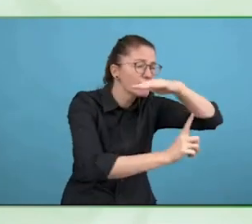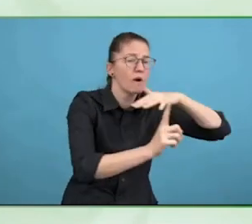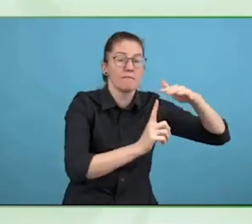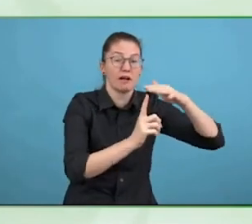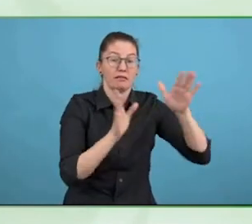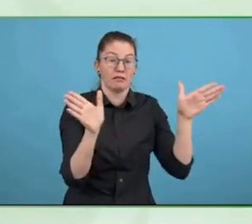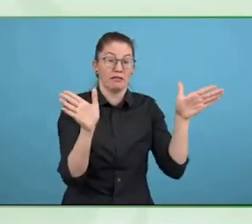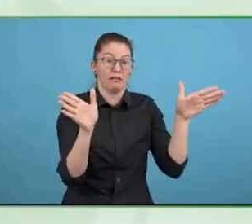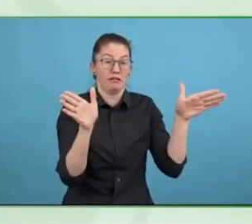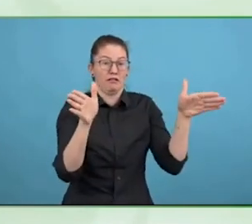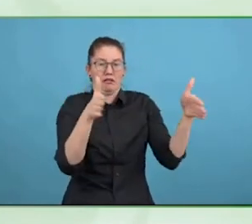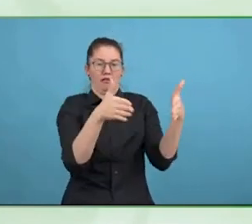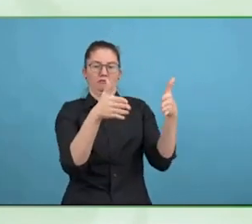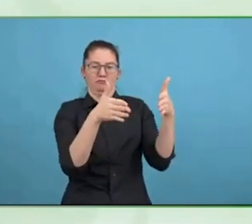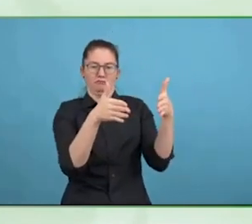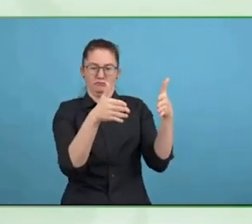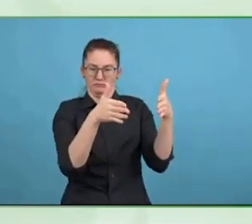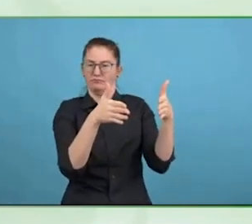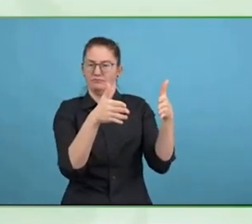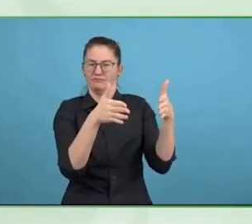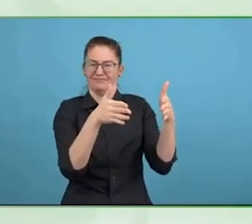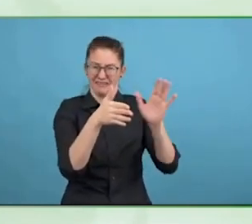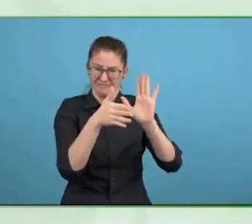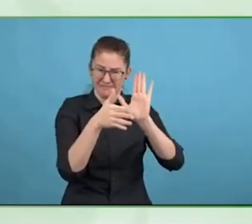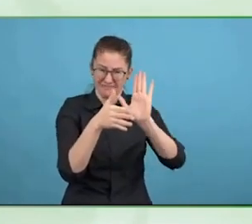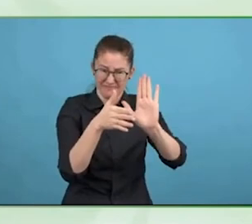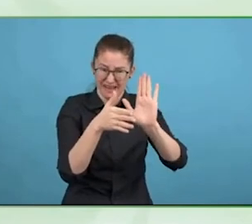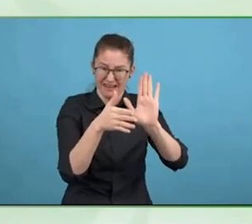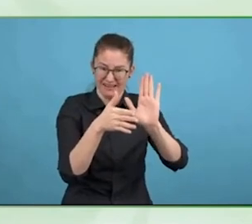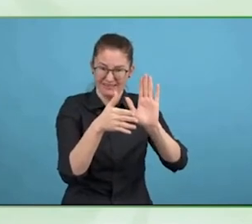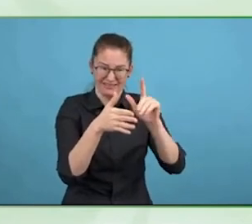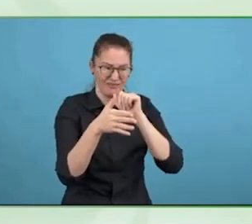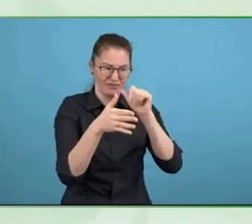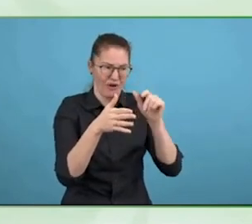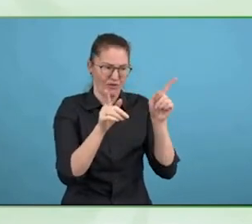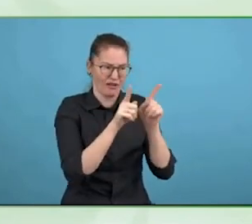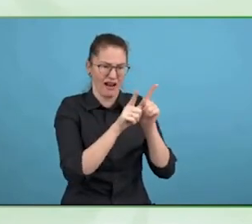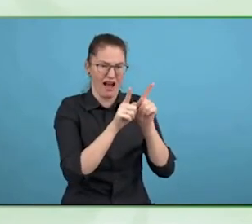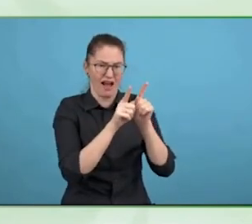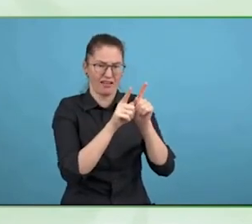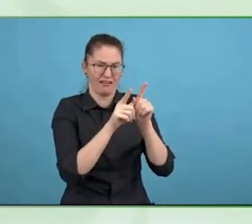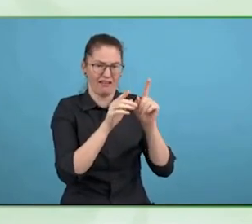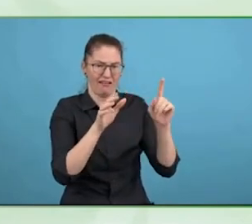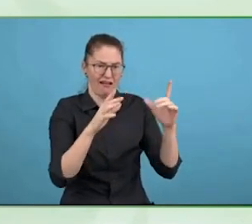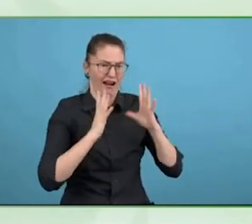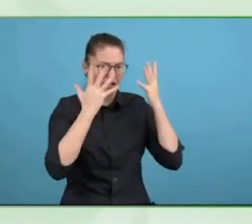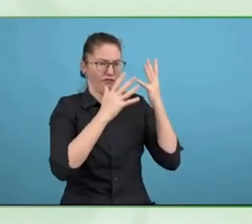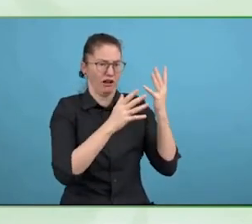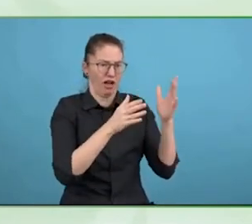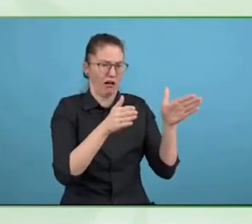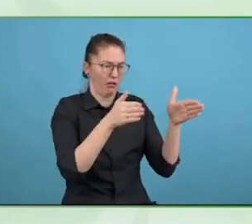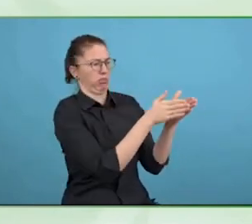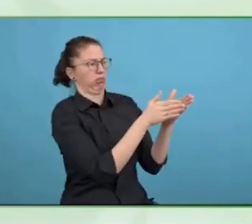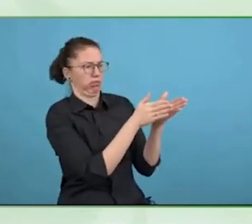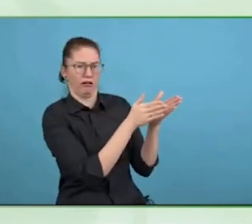movement grew out of a desire and demand to get people out of institutions, as you said.